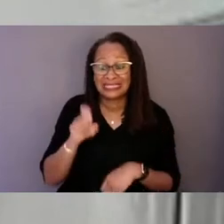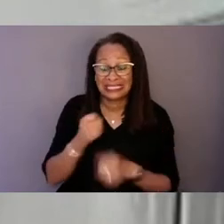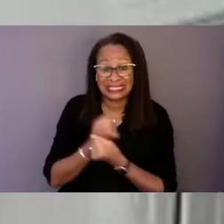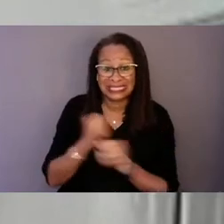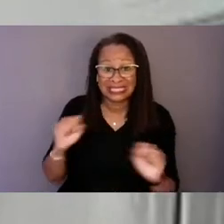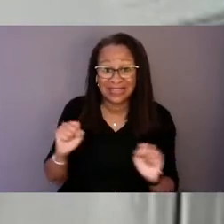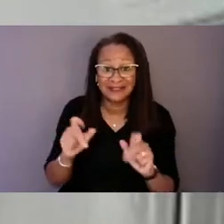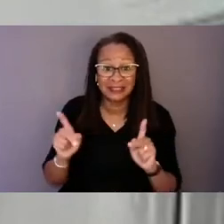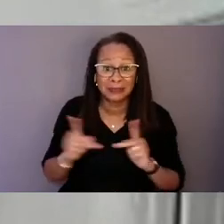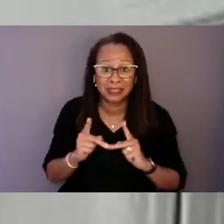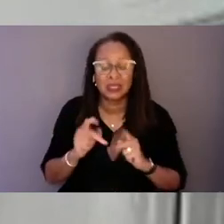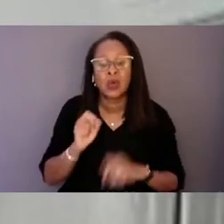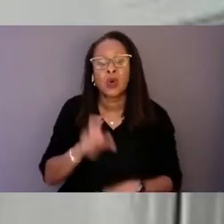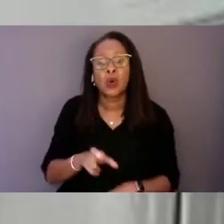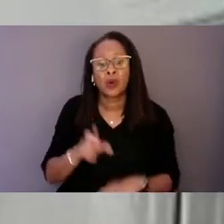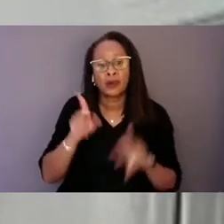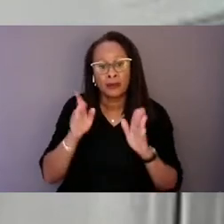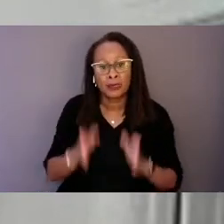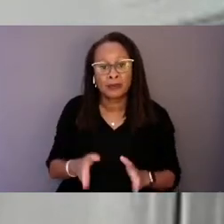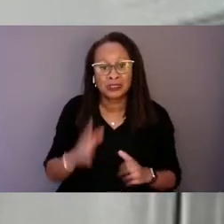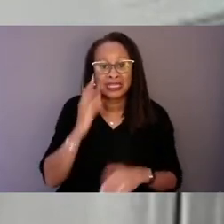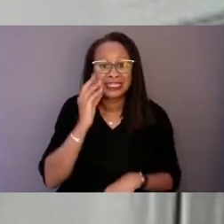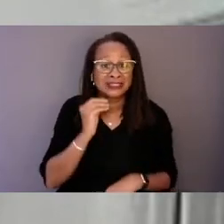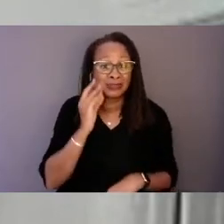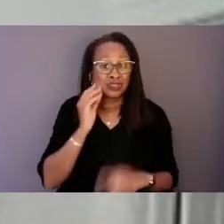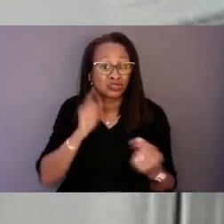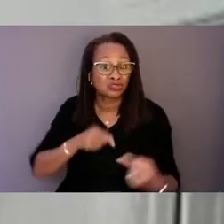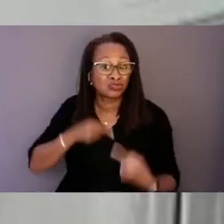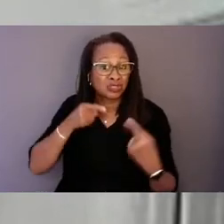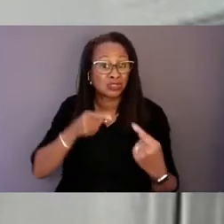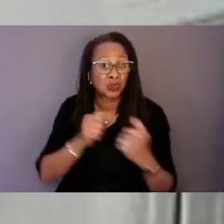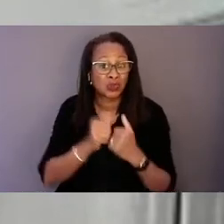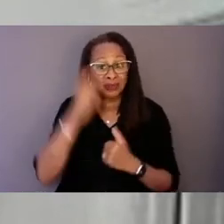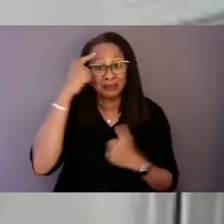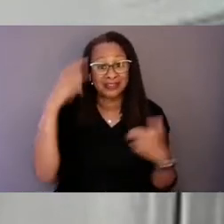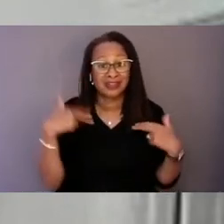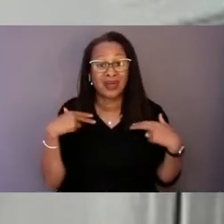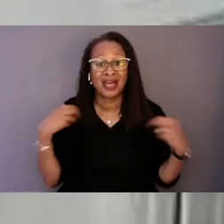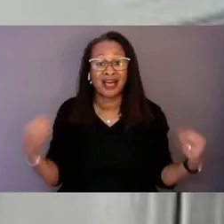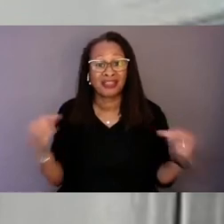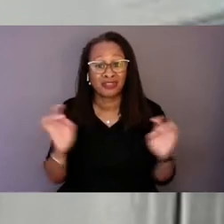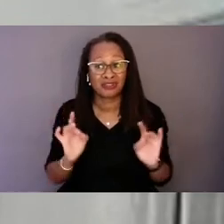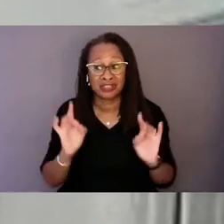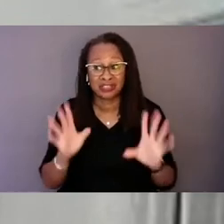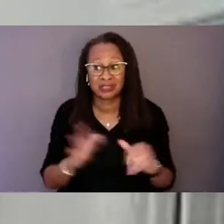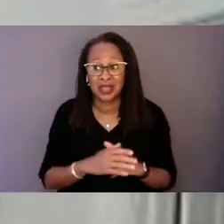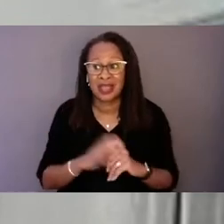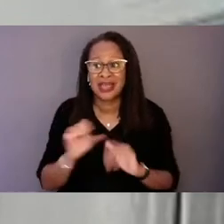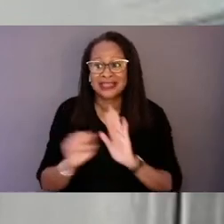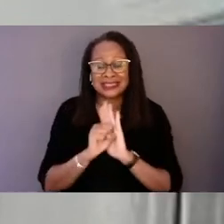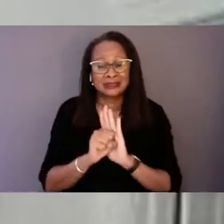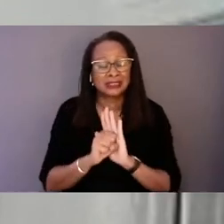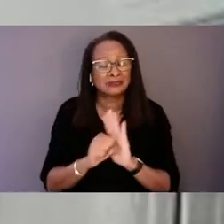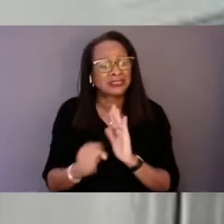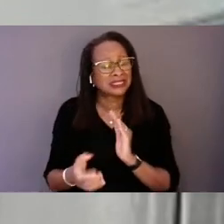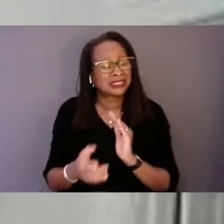or is this person struggling for a mental health crisis? Those symptoms look very much the same